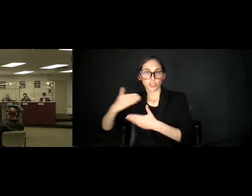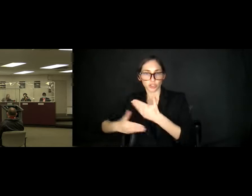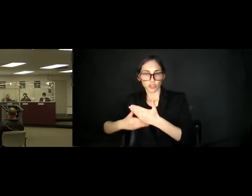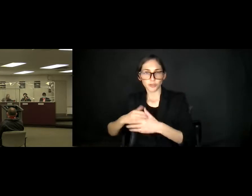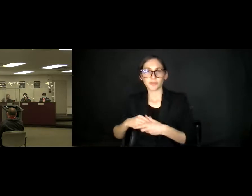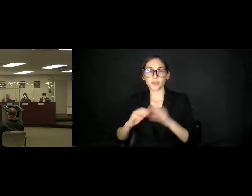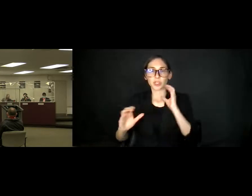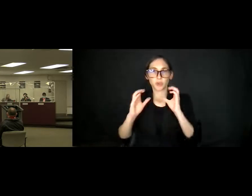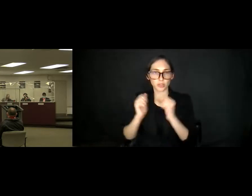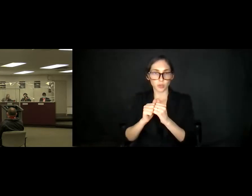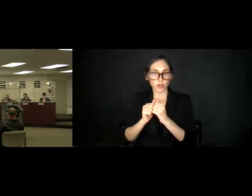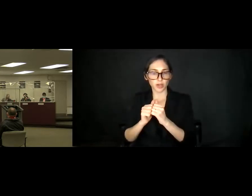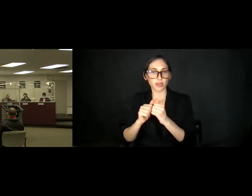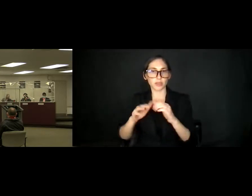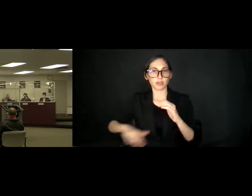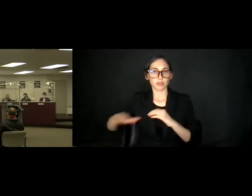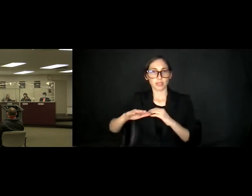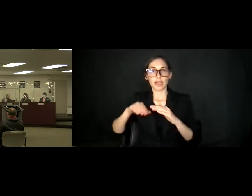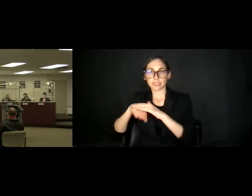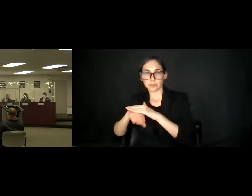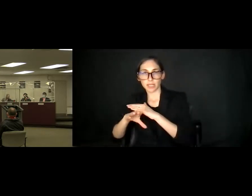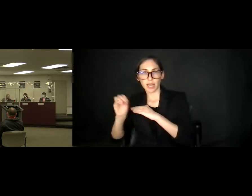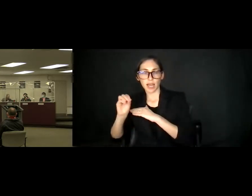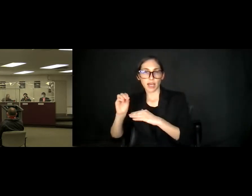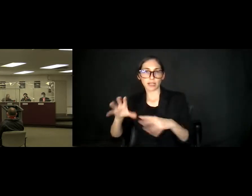Technology Accessibility & Acceptable Use.